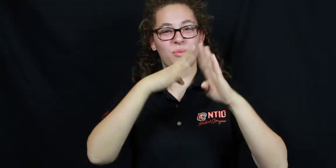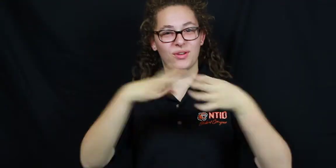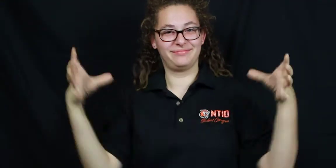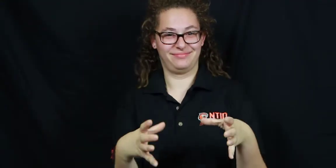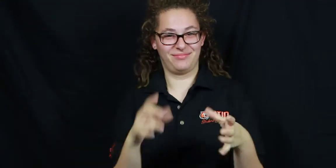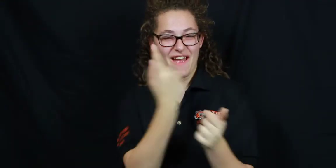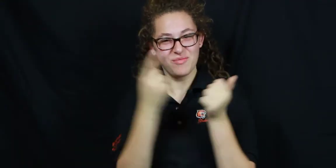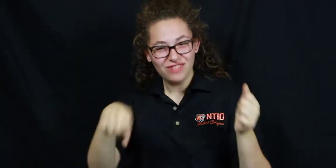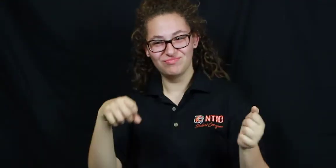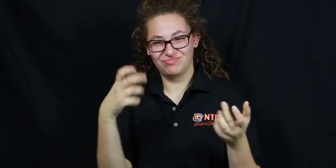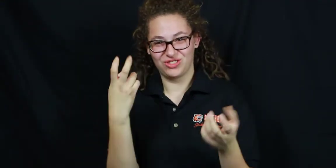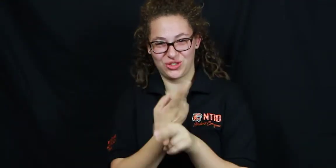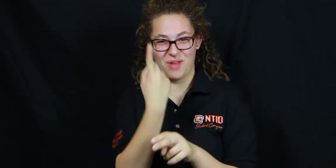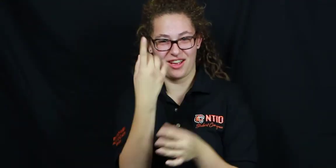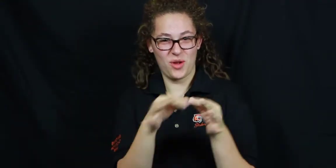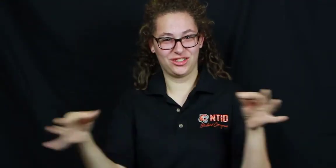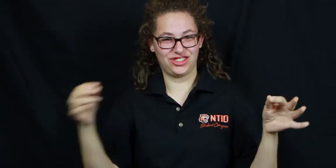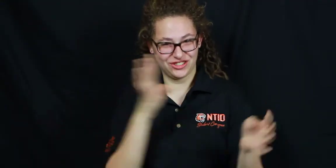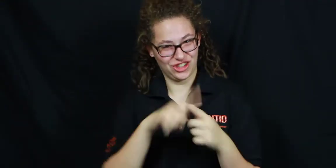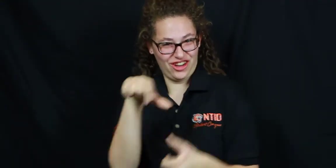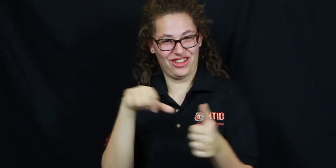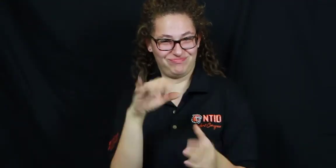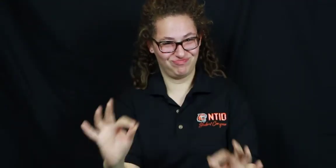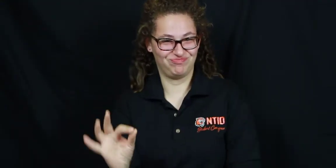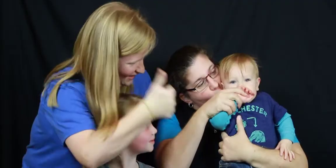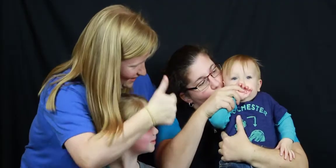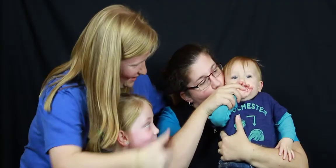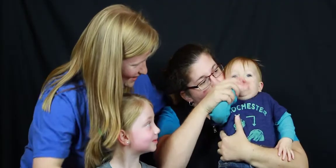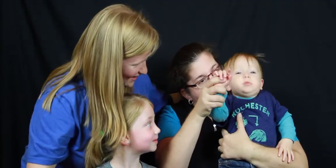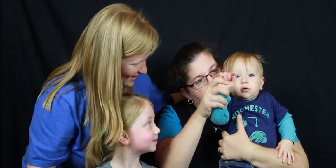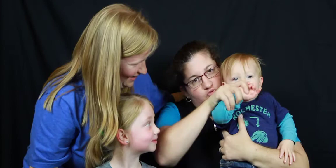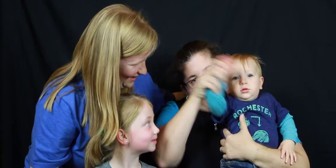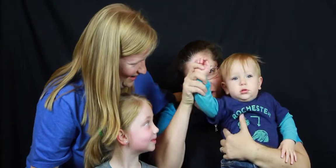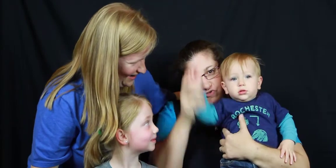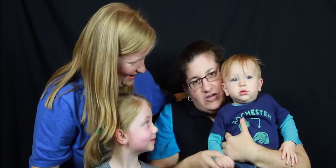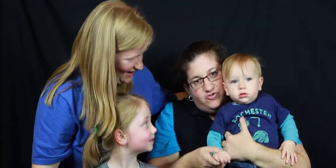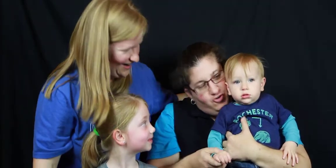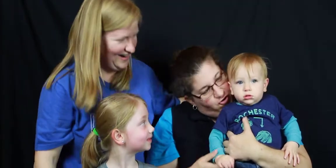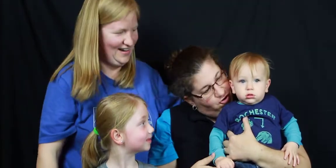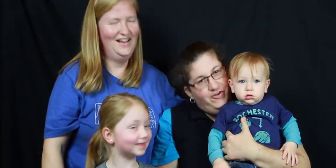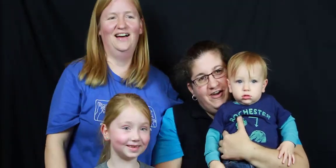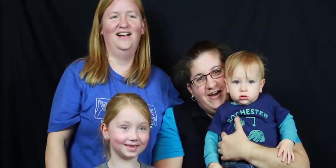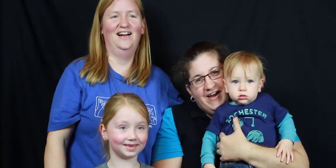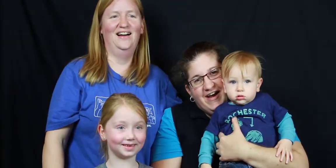With the community being so tight-knit, everyone uses one common language with each other. We love Rochester! :-)